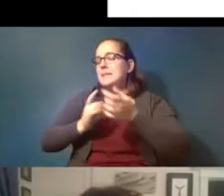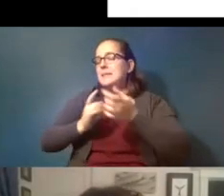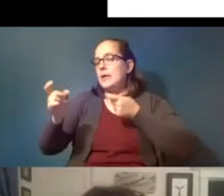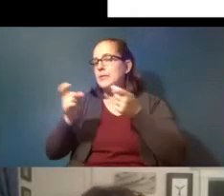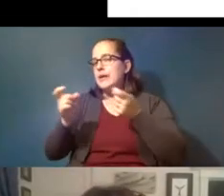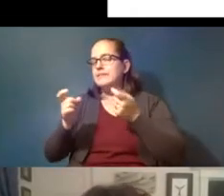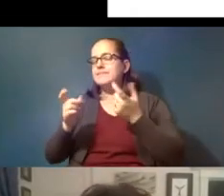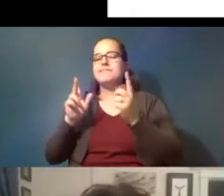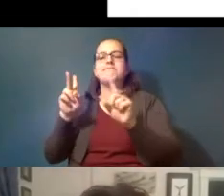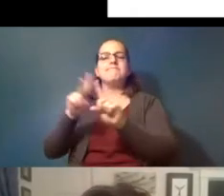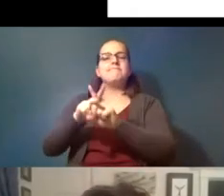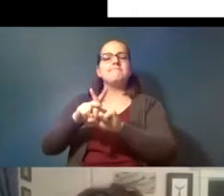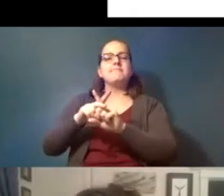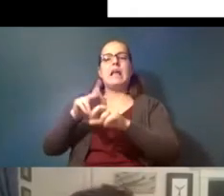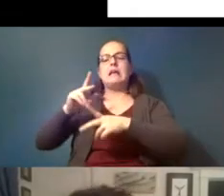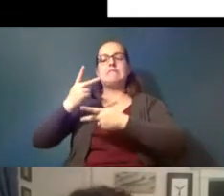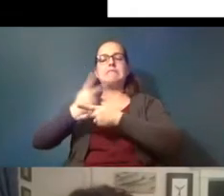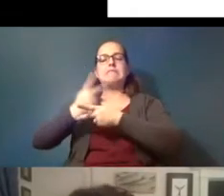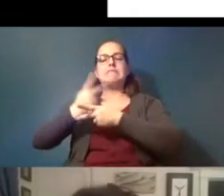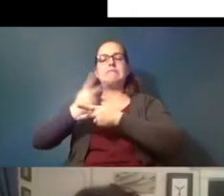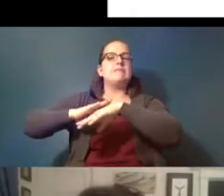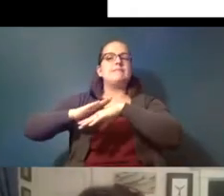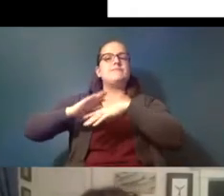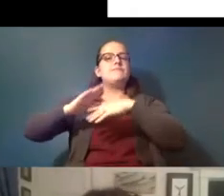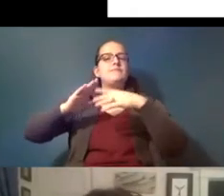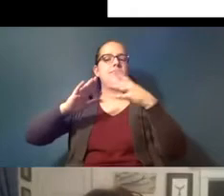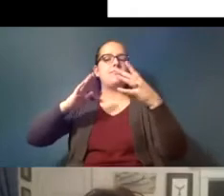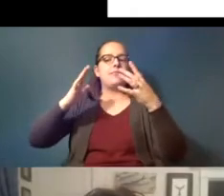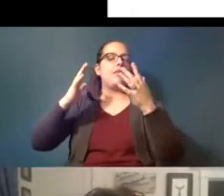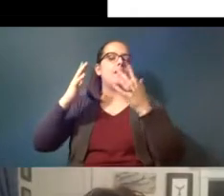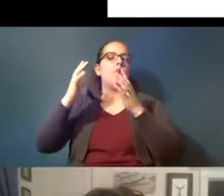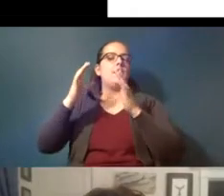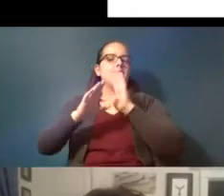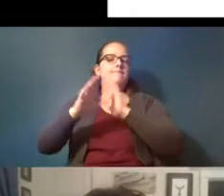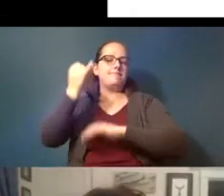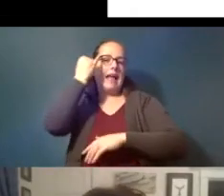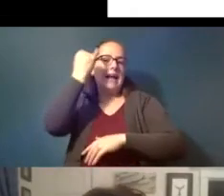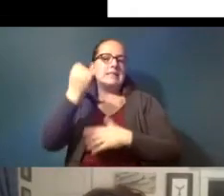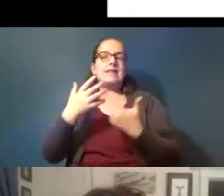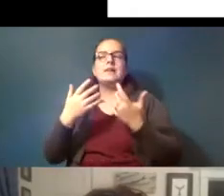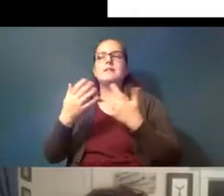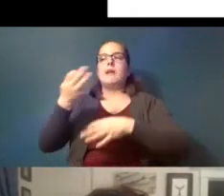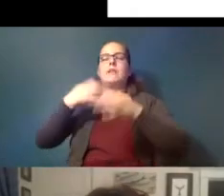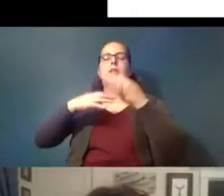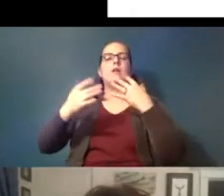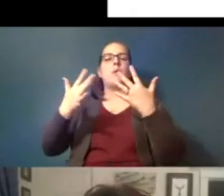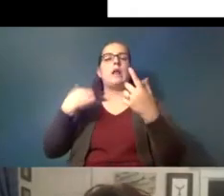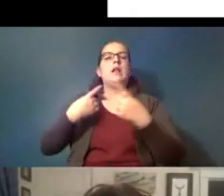applying a precautionary framework rather than waiting until the problem gets severe enough